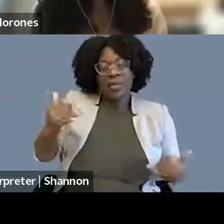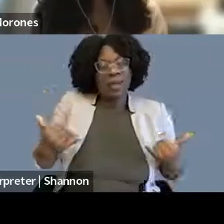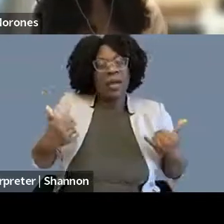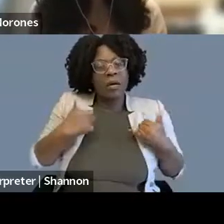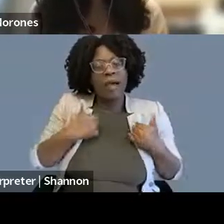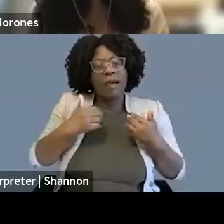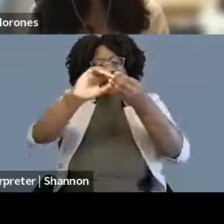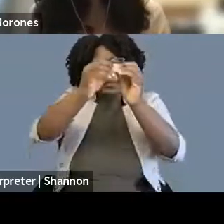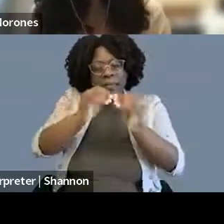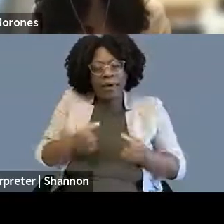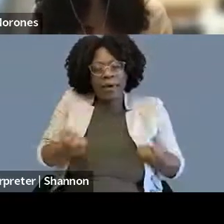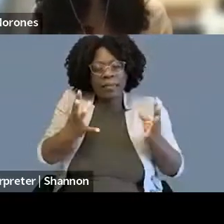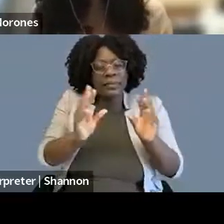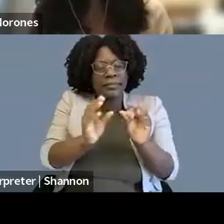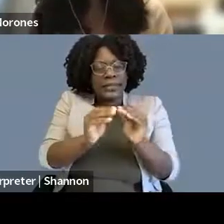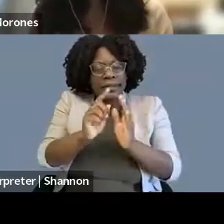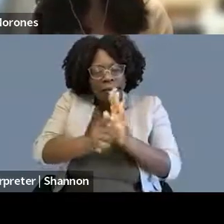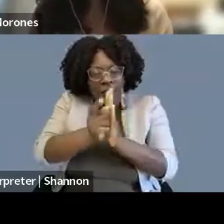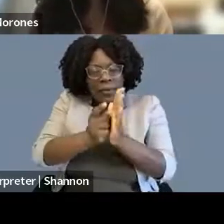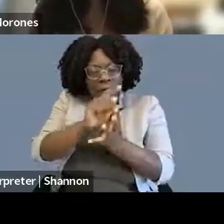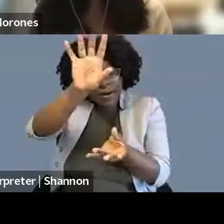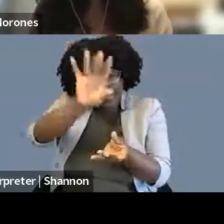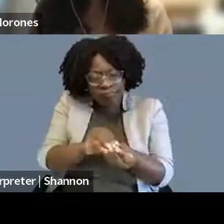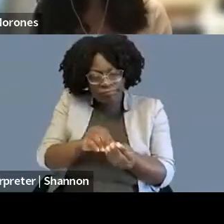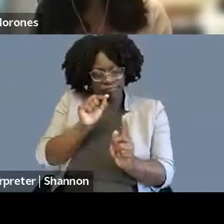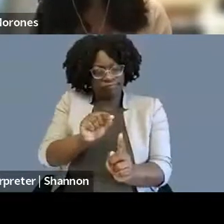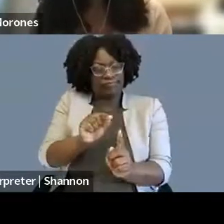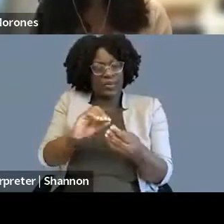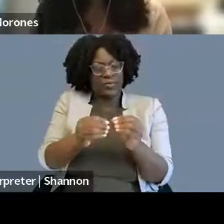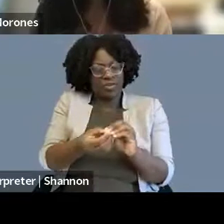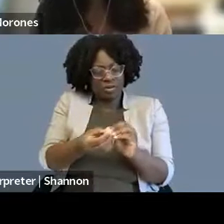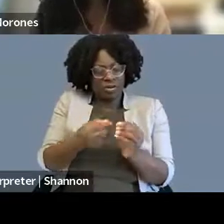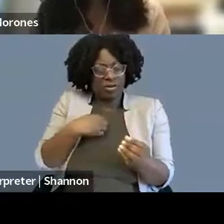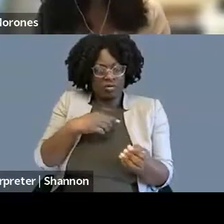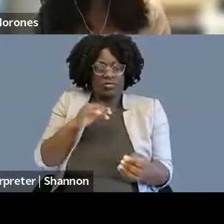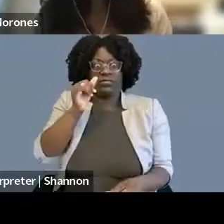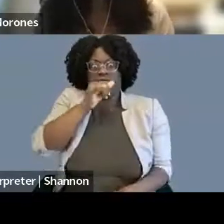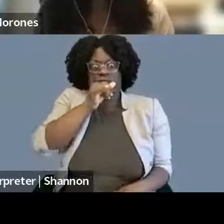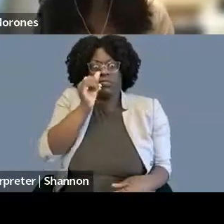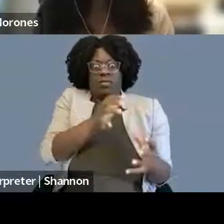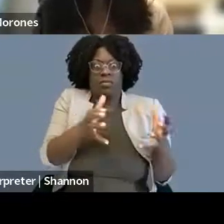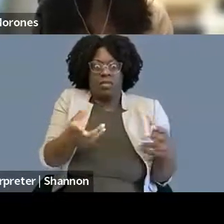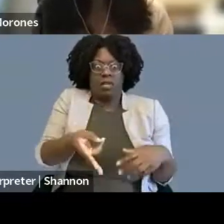of meetings where they're coalition meetings, they're meetings with the Department of Justice or another federal agency, they're meetings